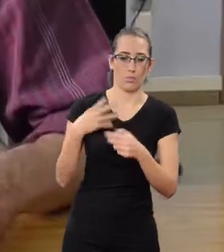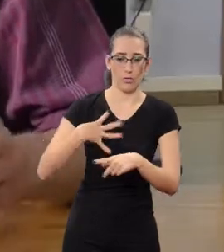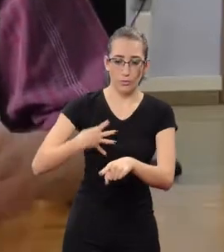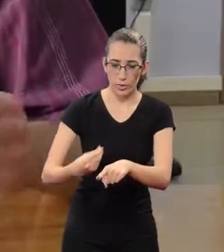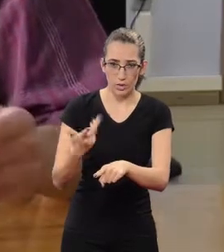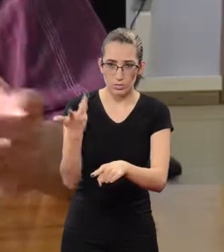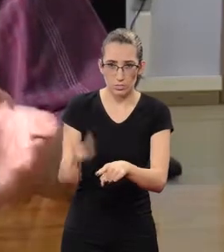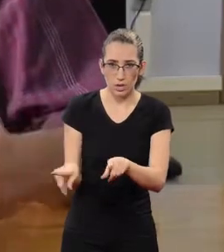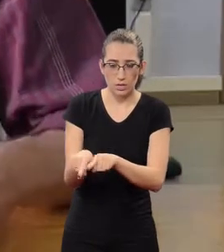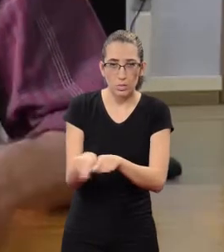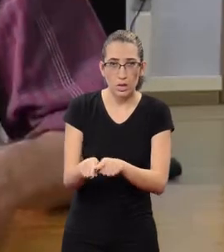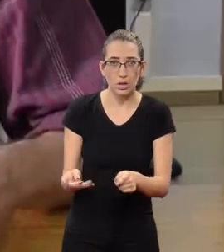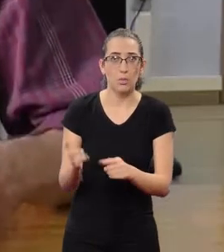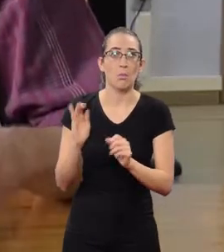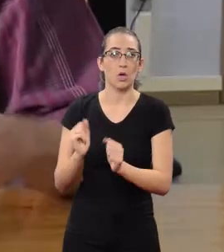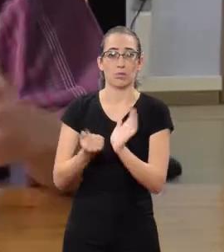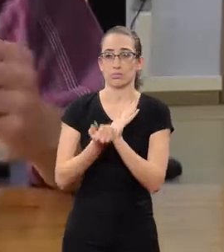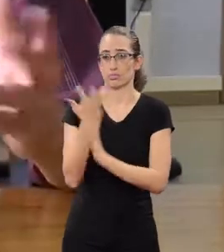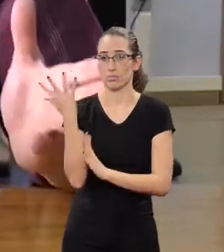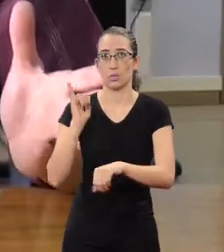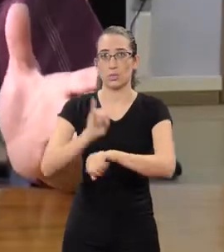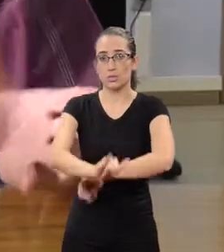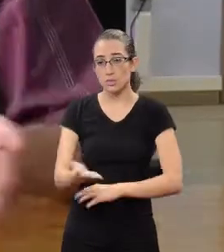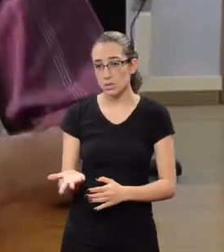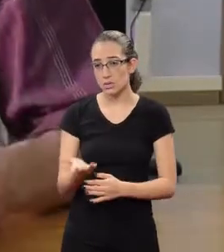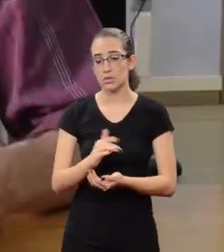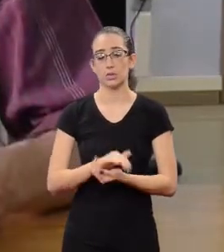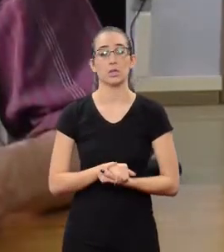For several reasons that might occur.